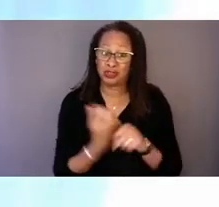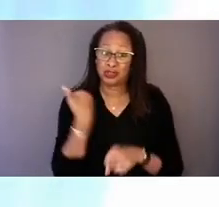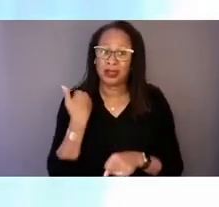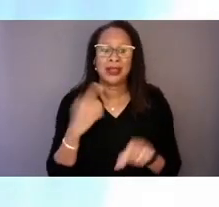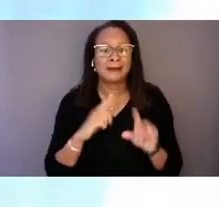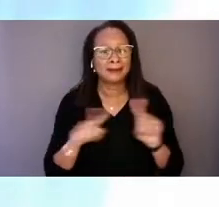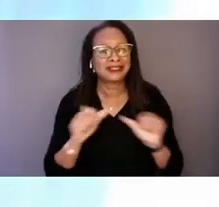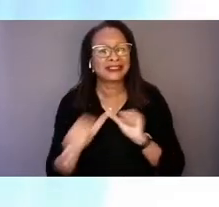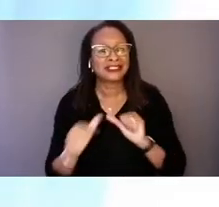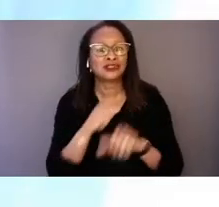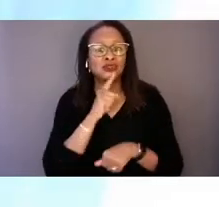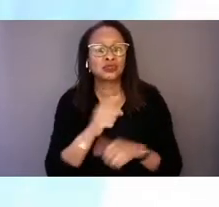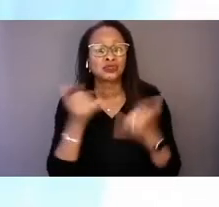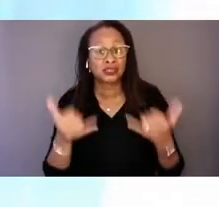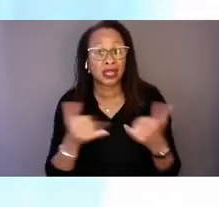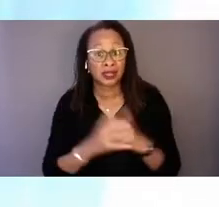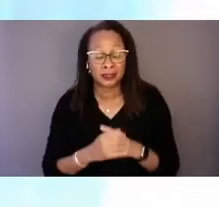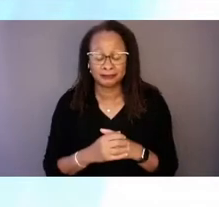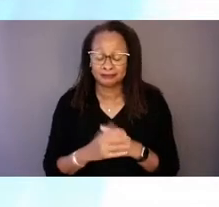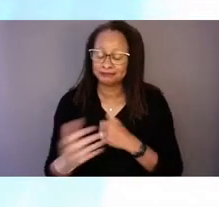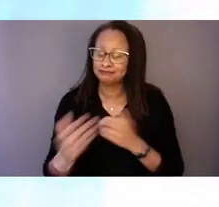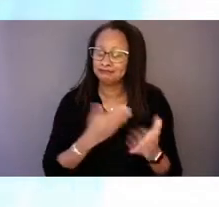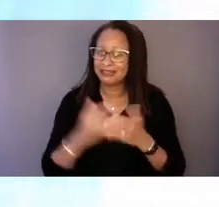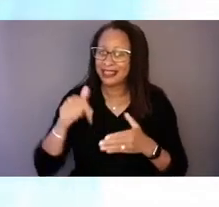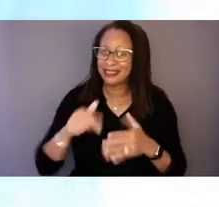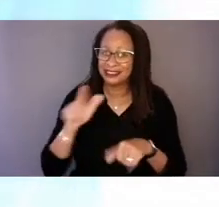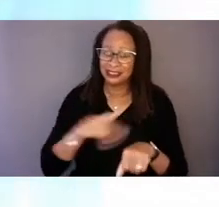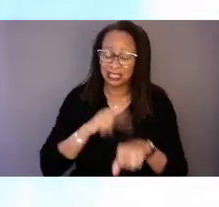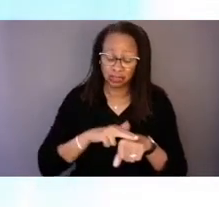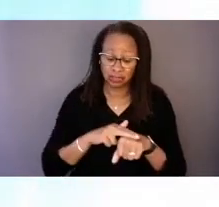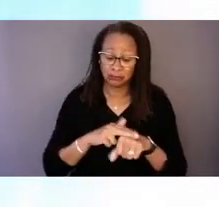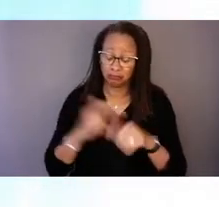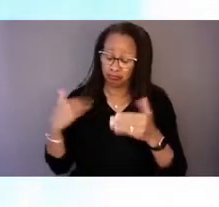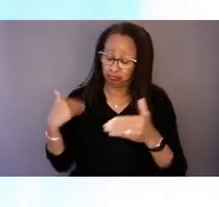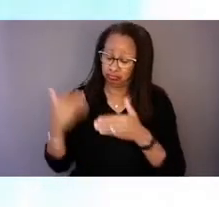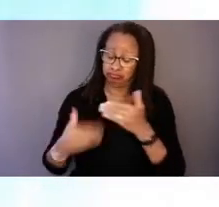Although this nation has made progress in the field of mental health,